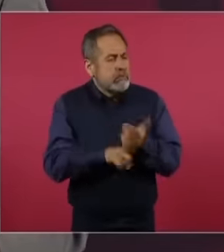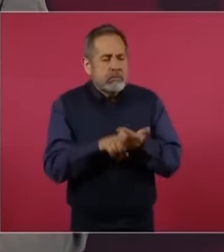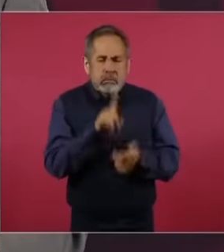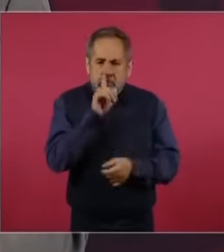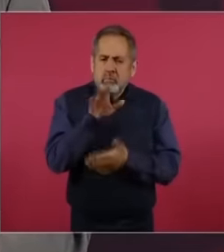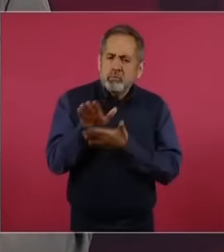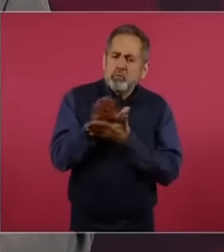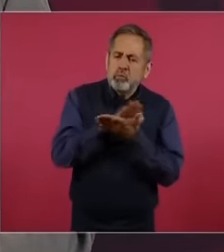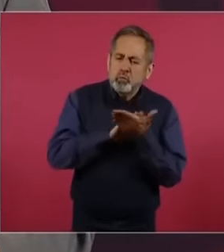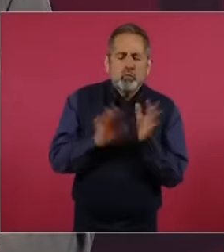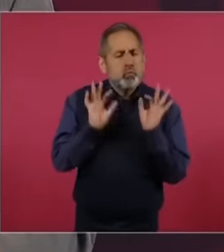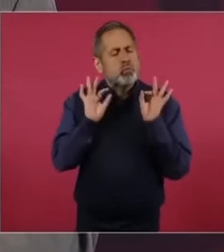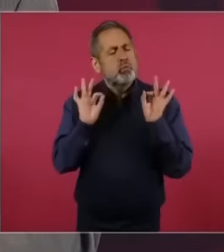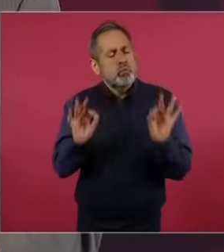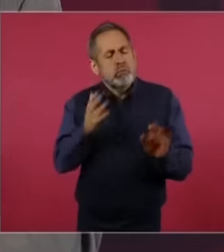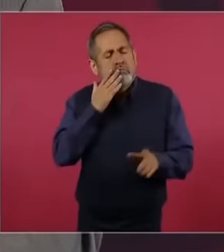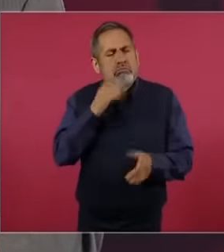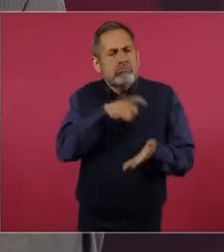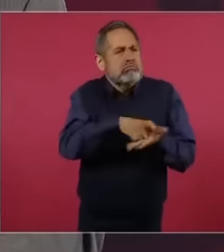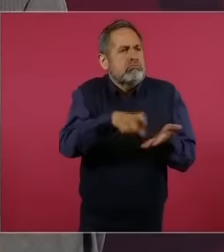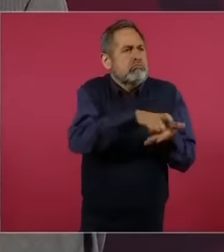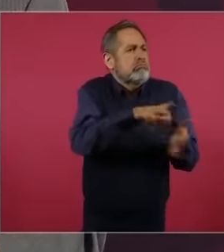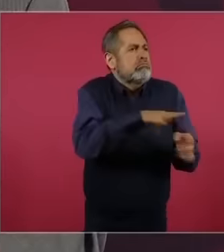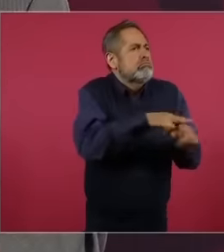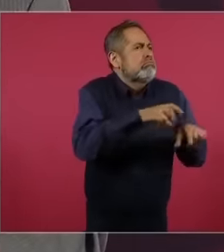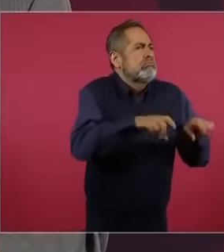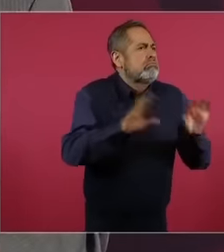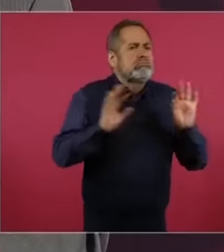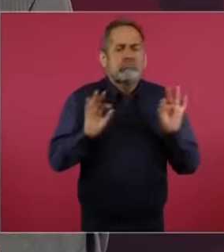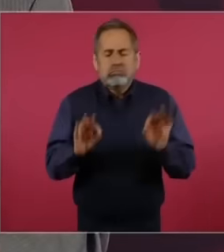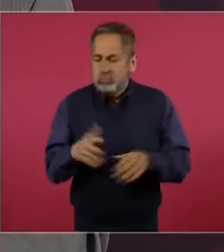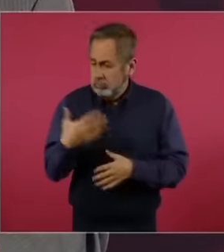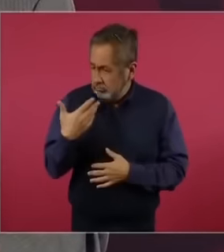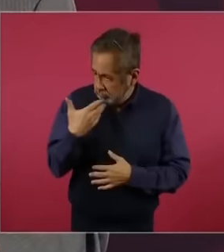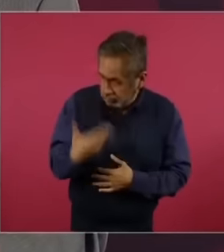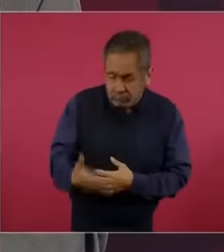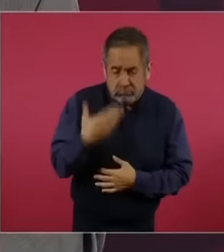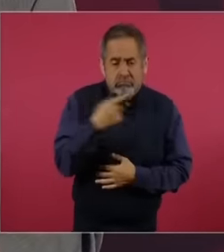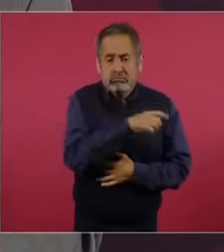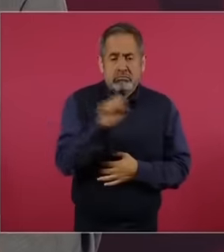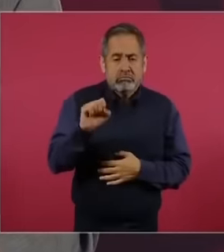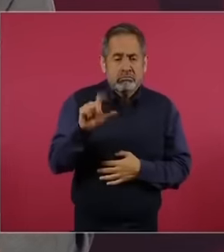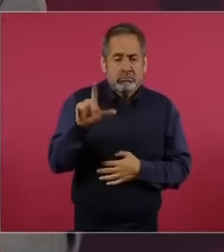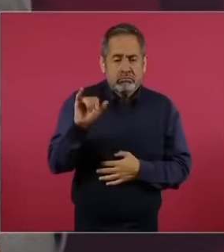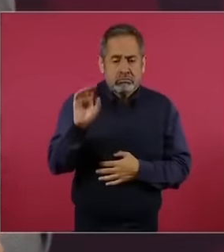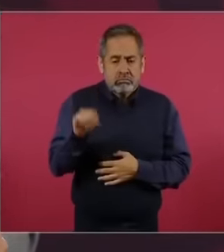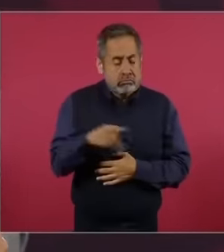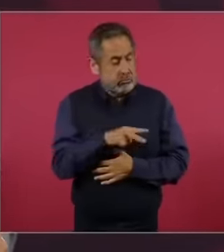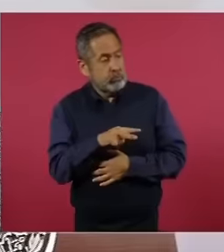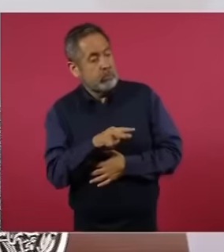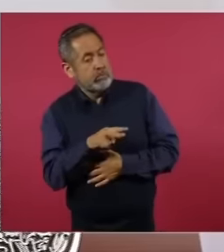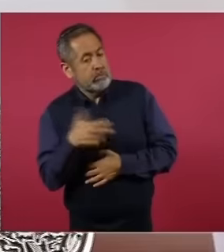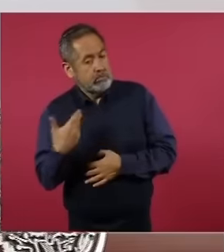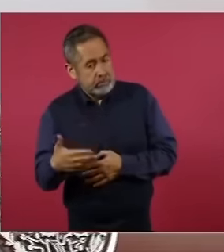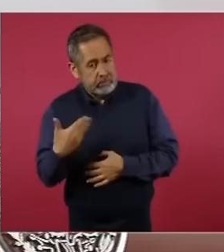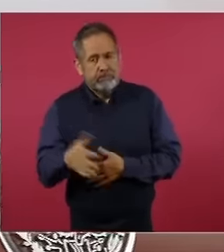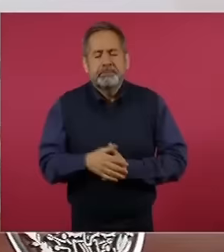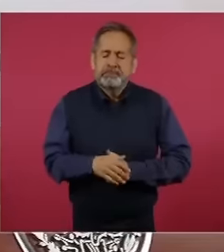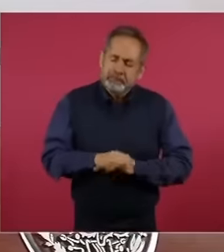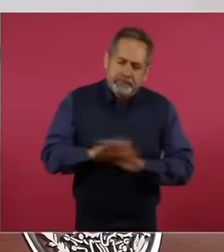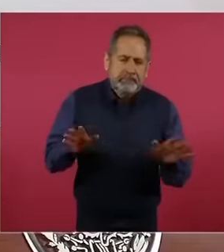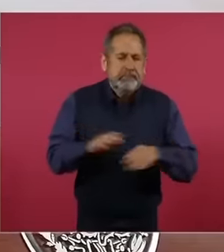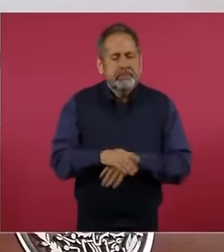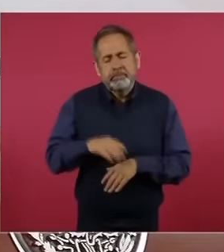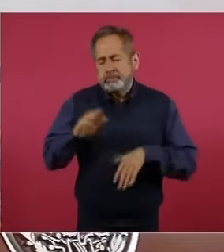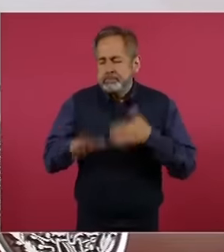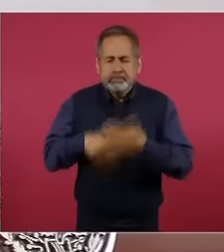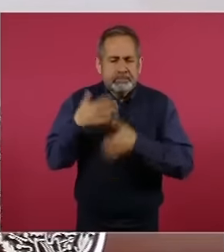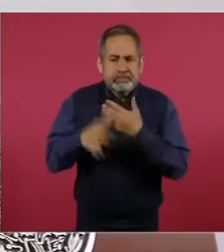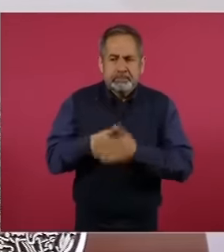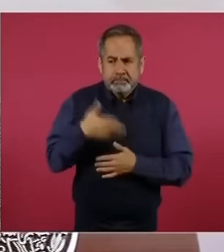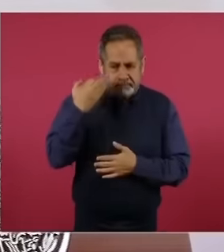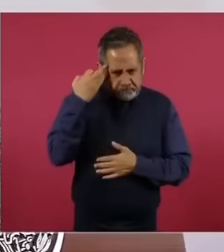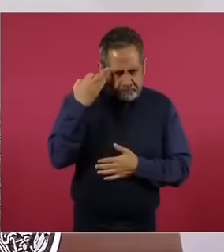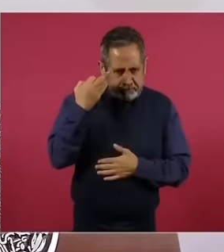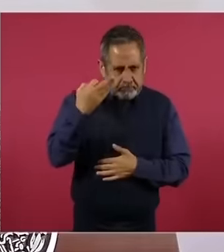working class, time passes and the late Fidel